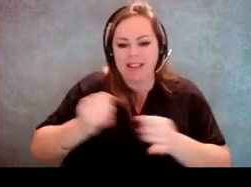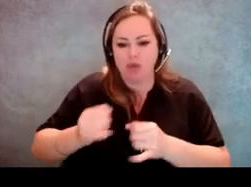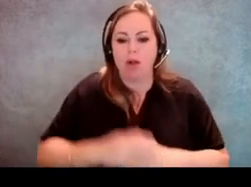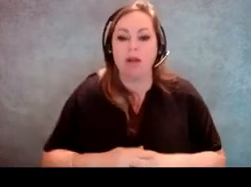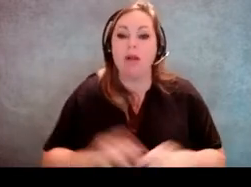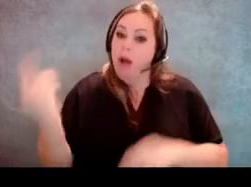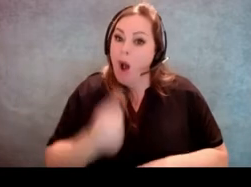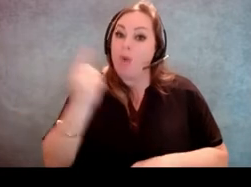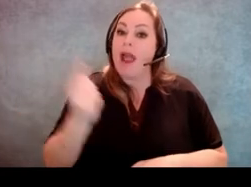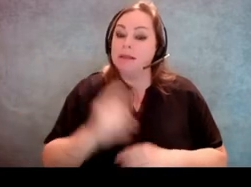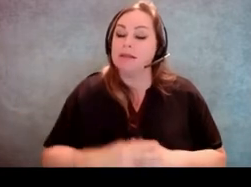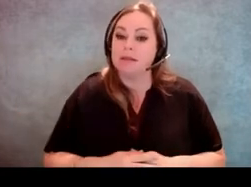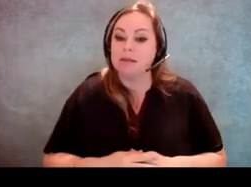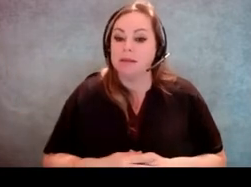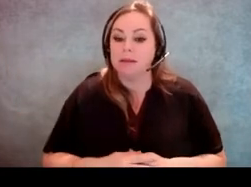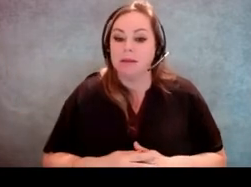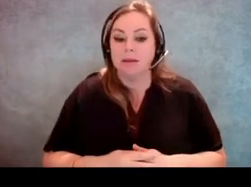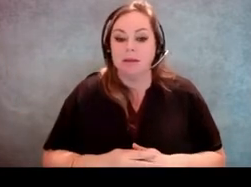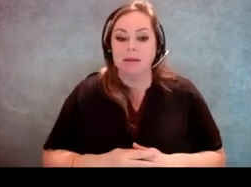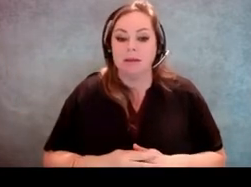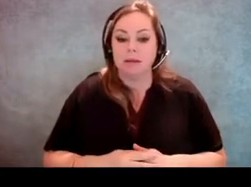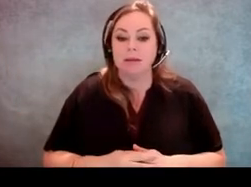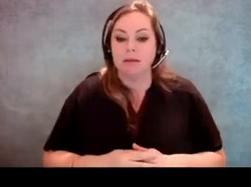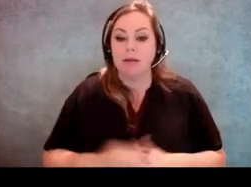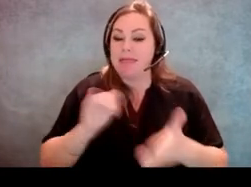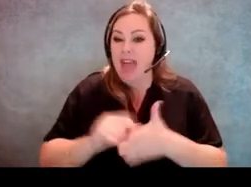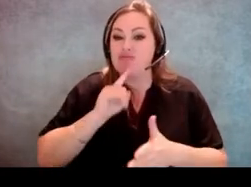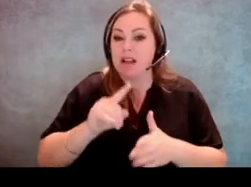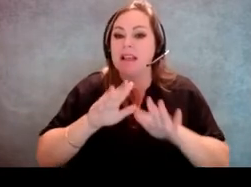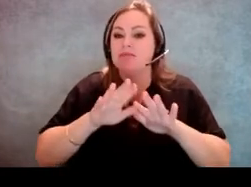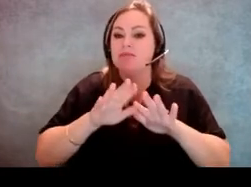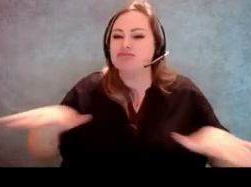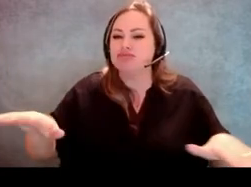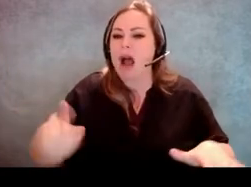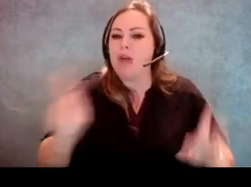I think that rubs off on the election workers who work the polling site,